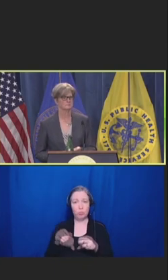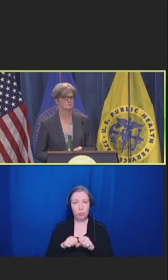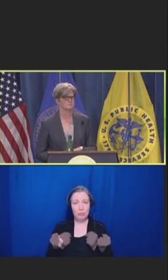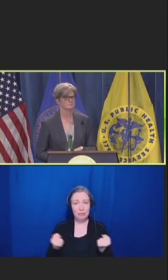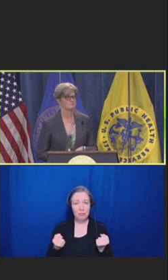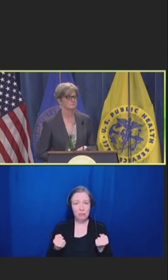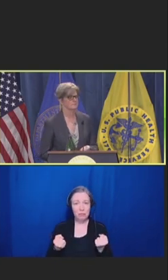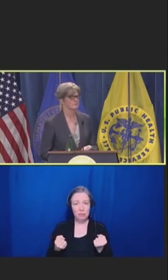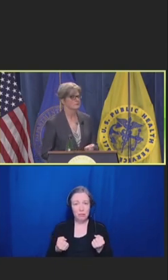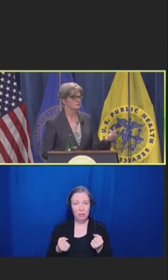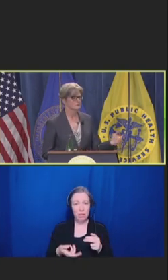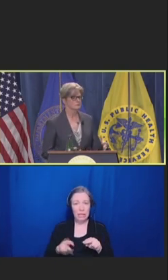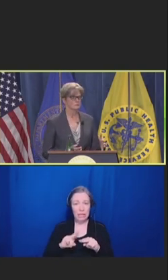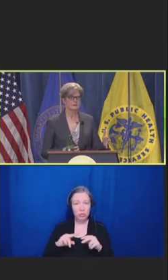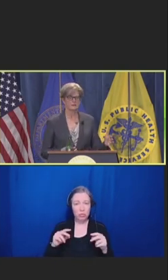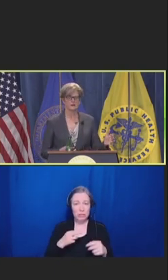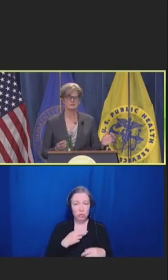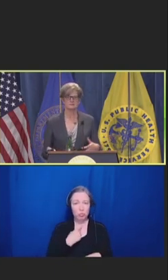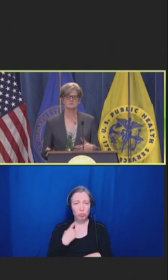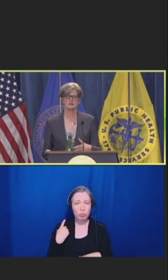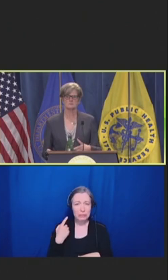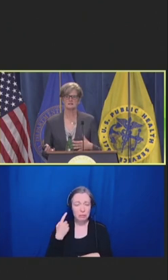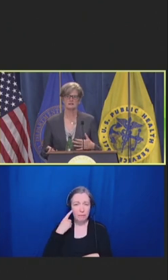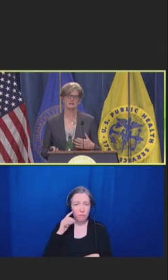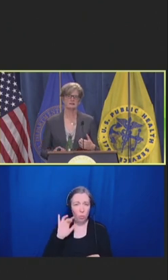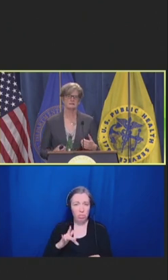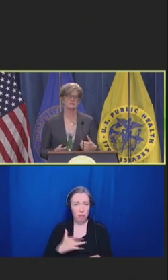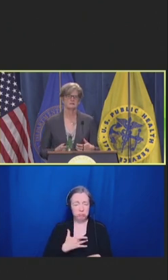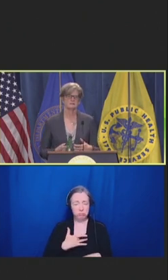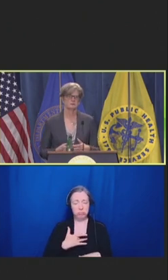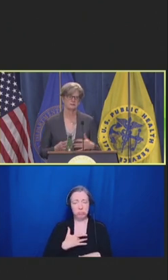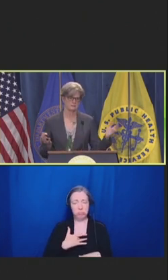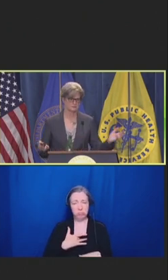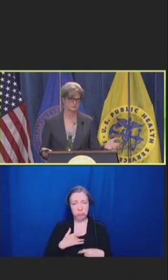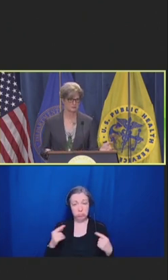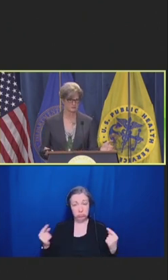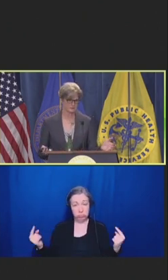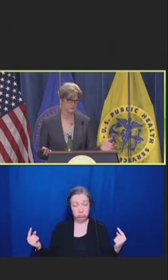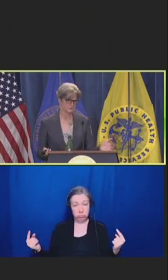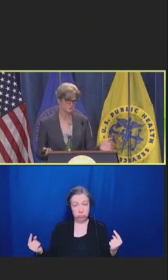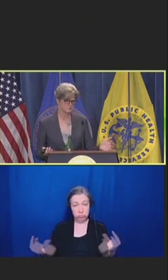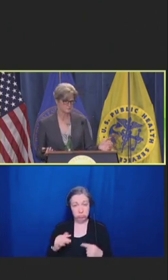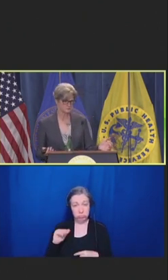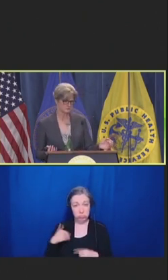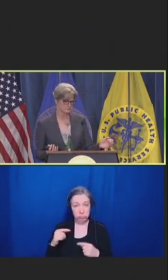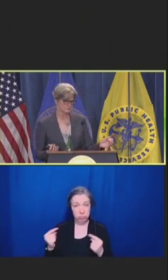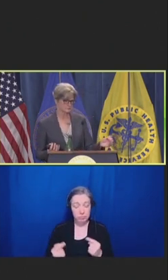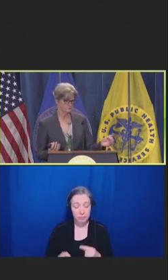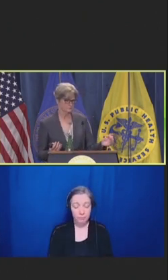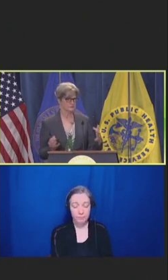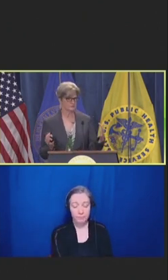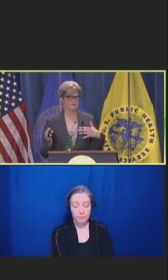So, my colleague, Simon Talbot and I put out this thought experiment, figuring that it